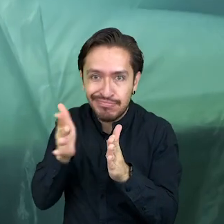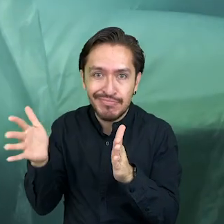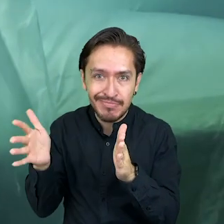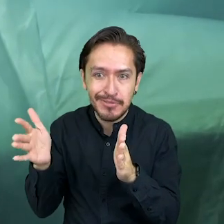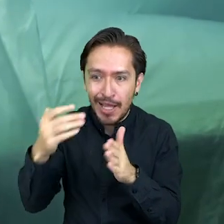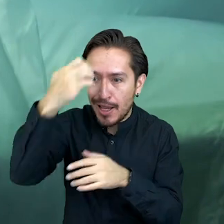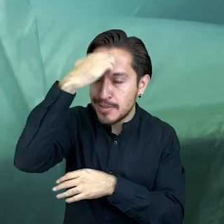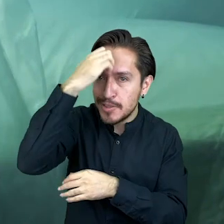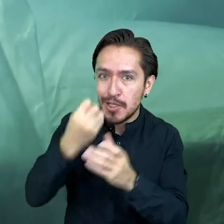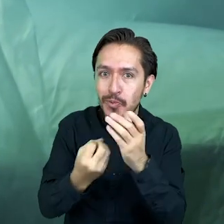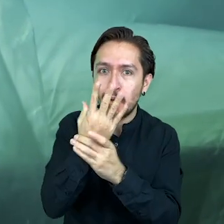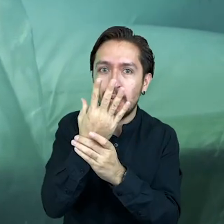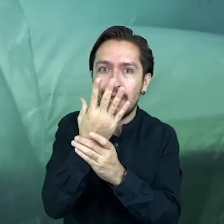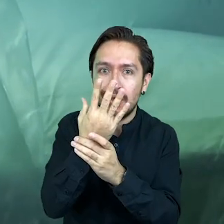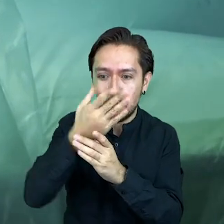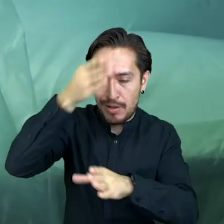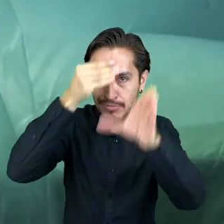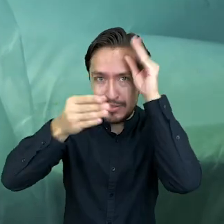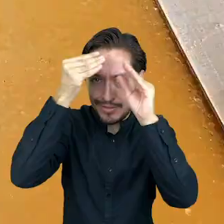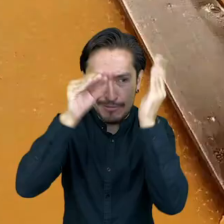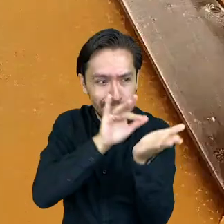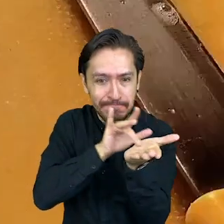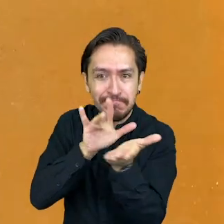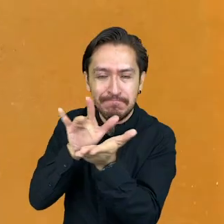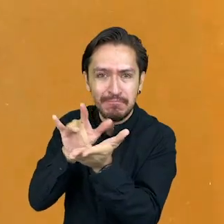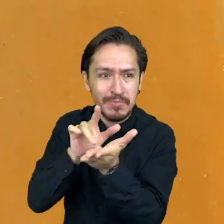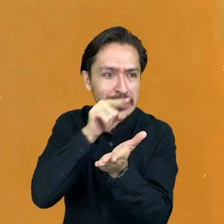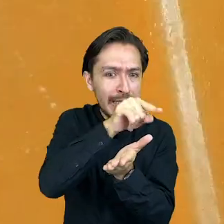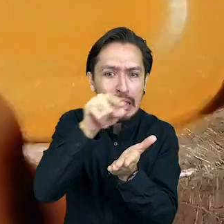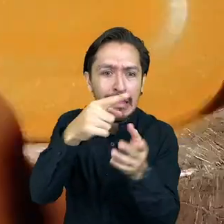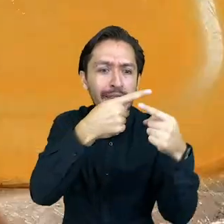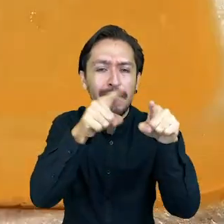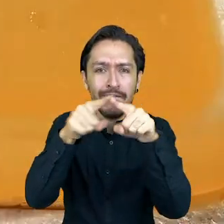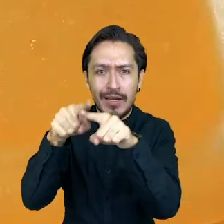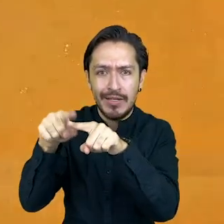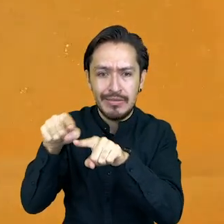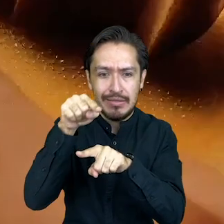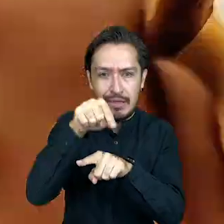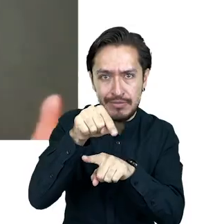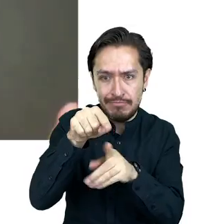led me to try and learn more about multiple presence in virtual contexts.